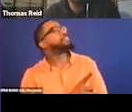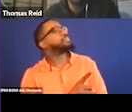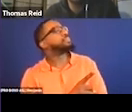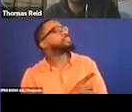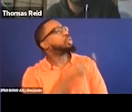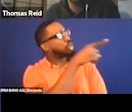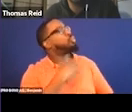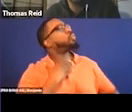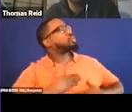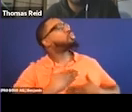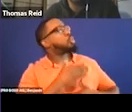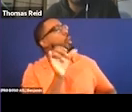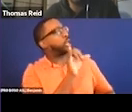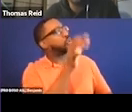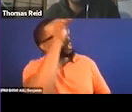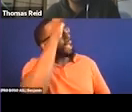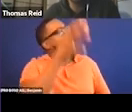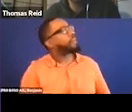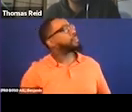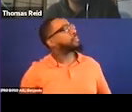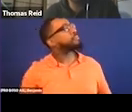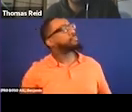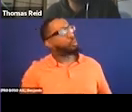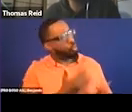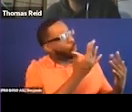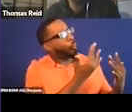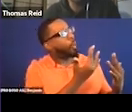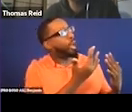Cool. Every now and then, we actually have to go ahead and watch the film.